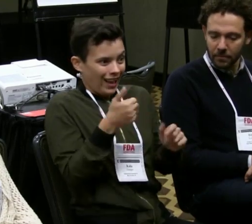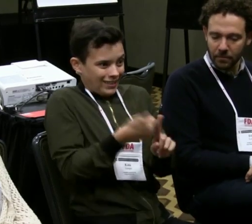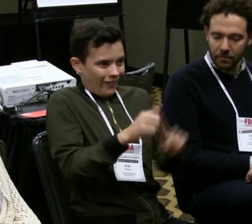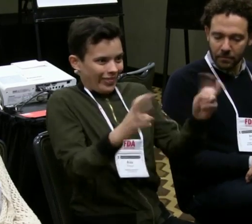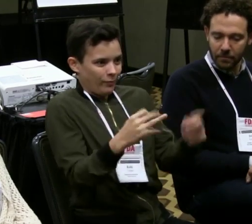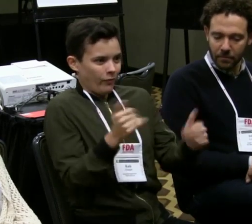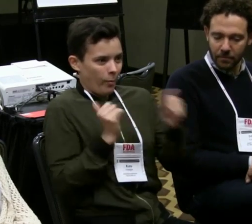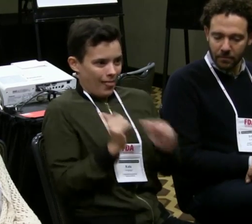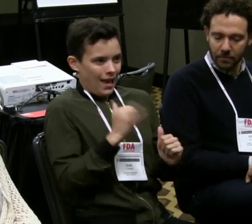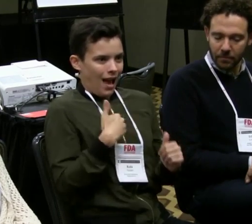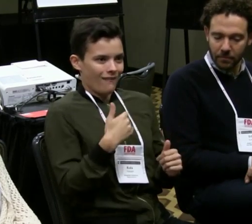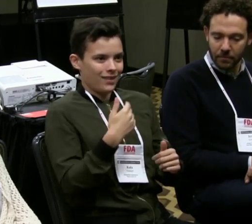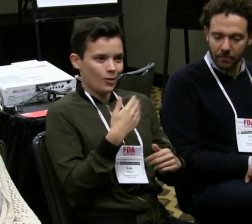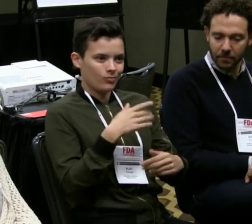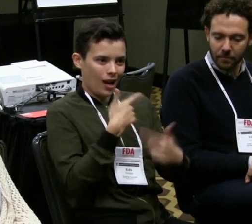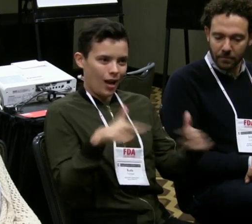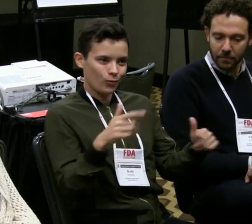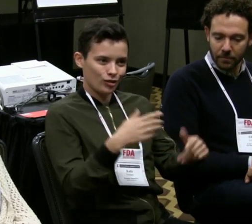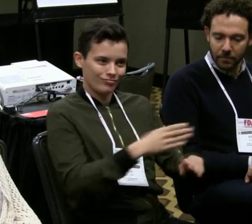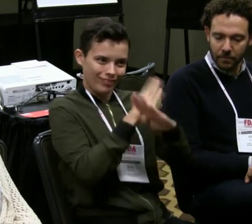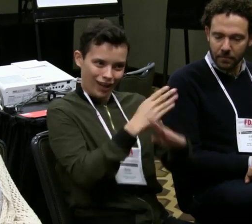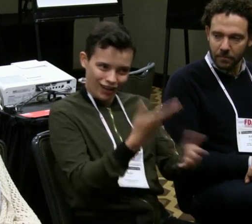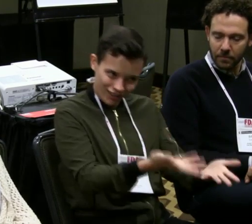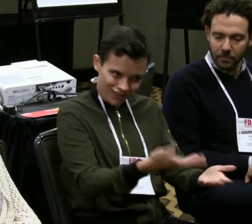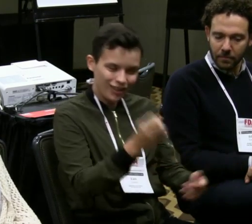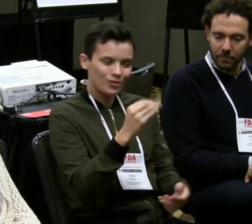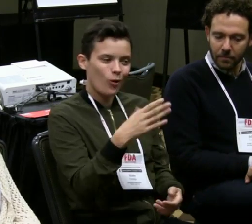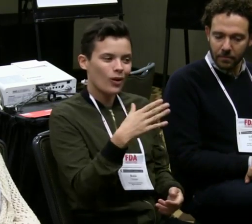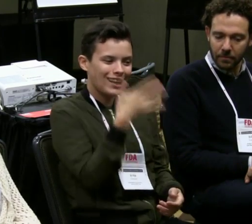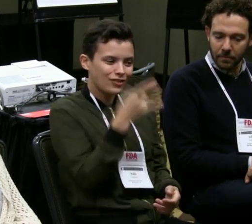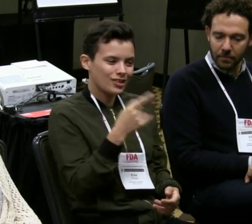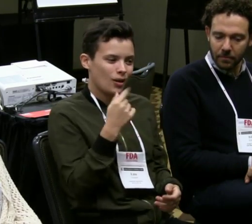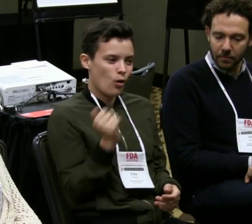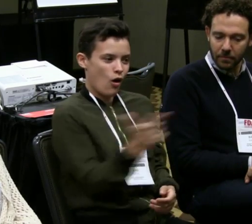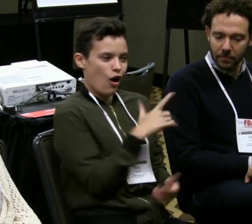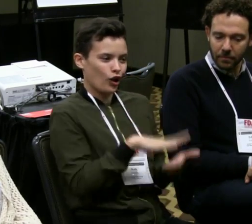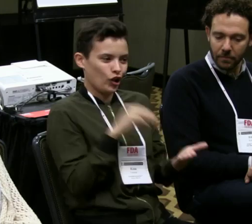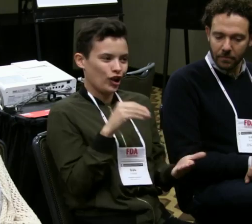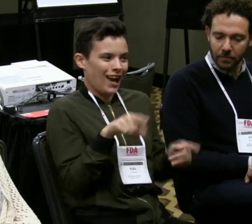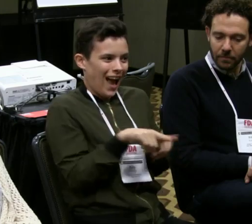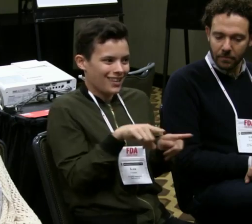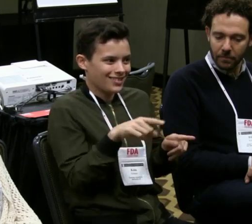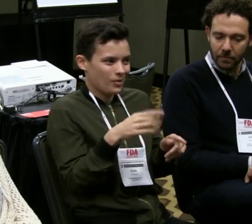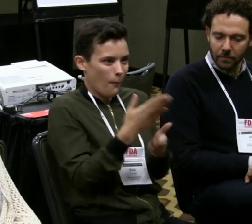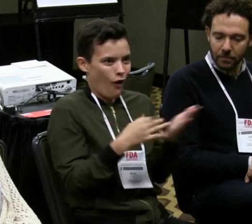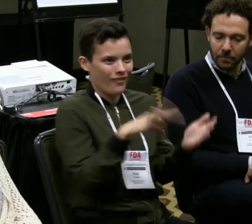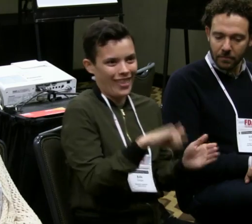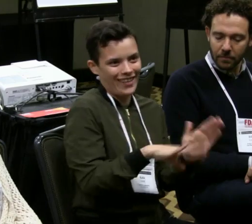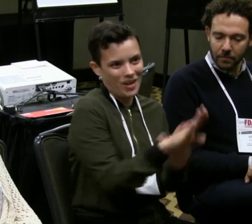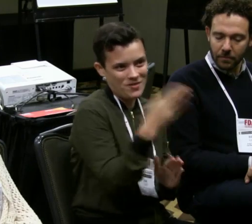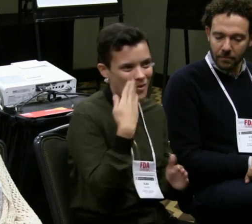So... I mean the play itself has language barriers within it, so it's really interesting that we're all learning